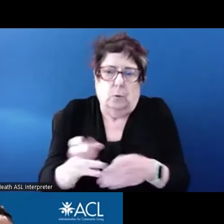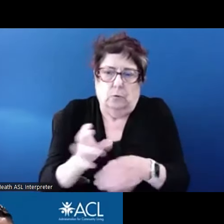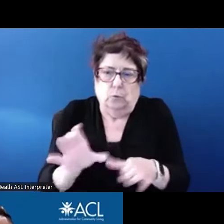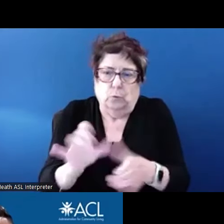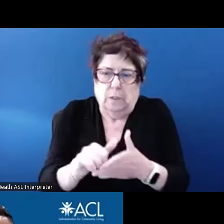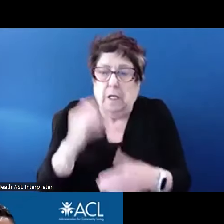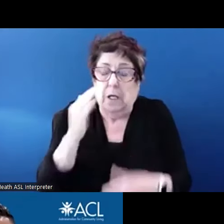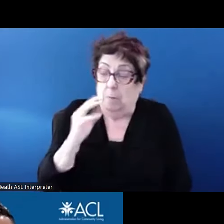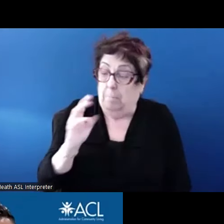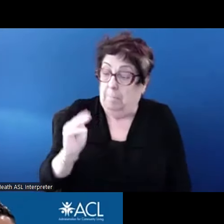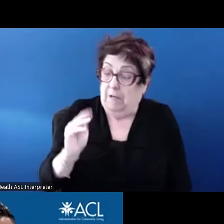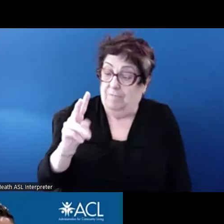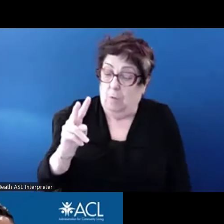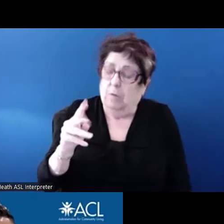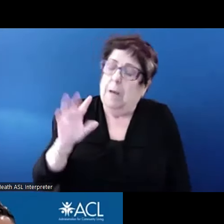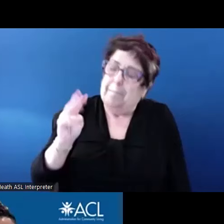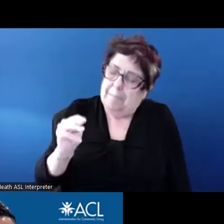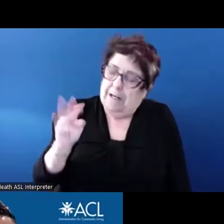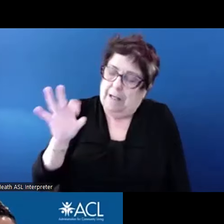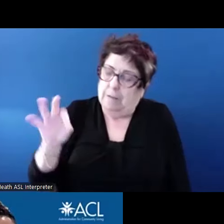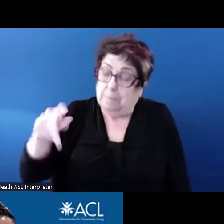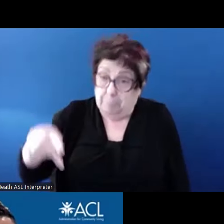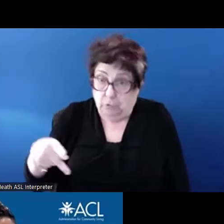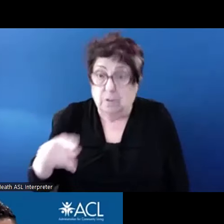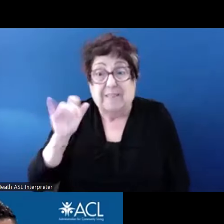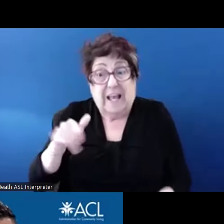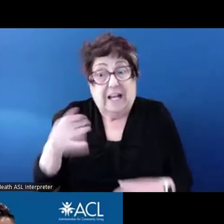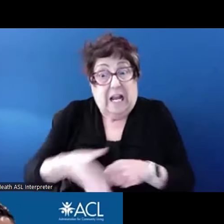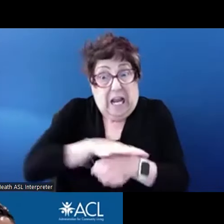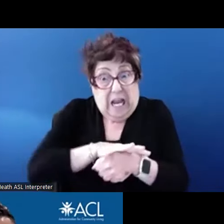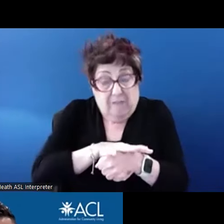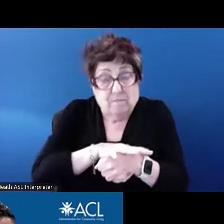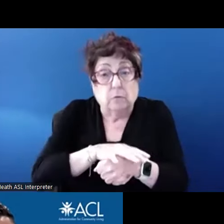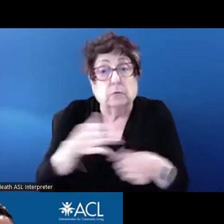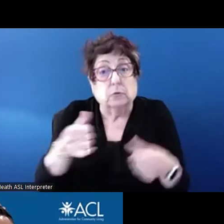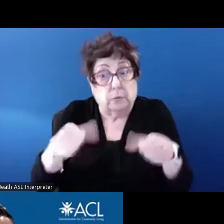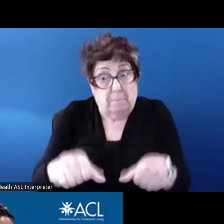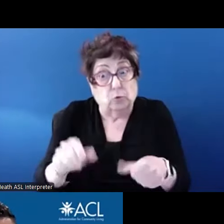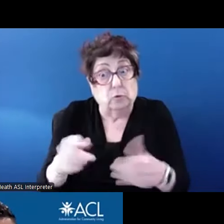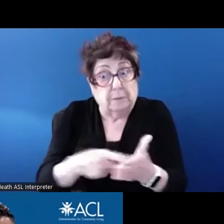person can also cover security deposit. Some states receive approval from CMS under the